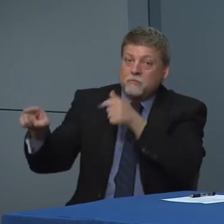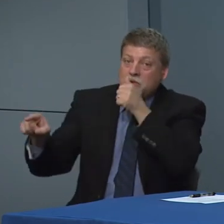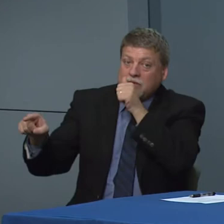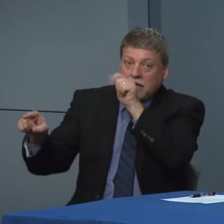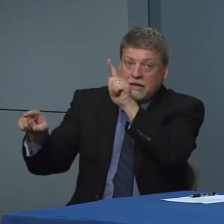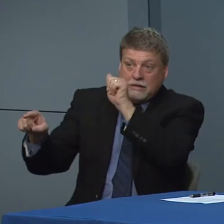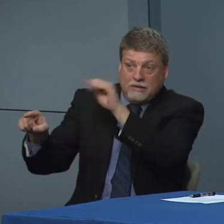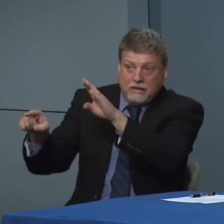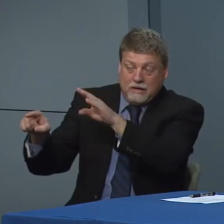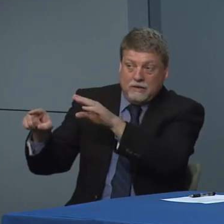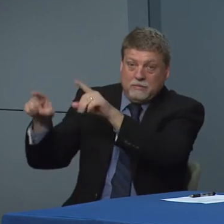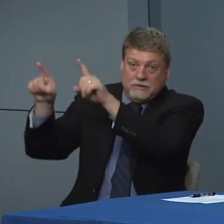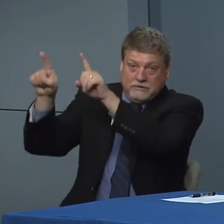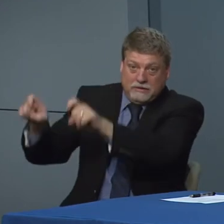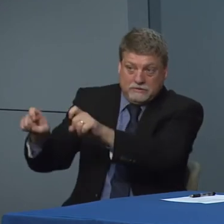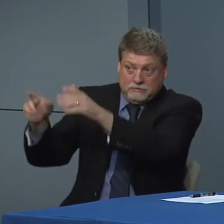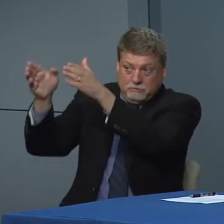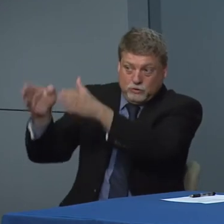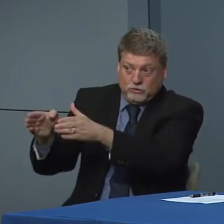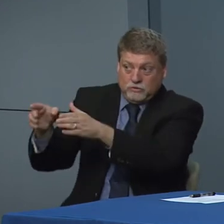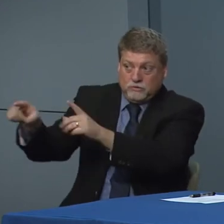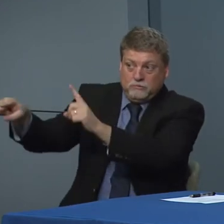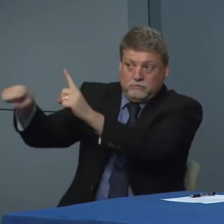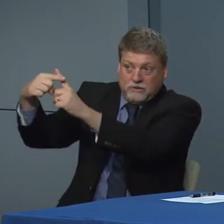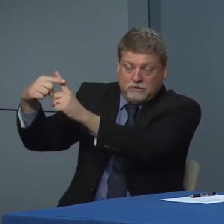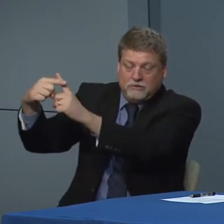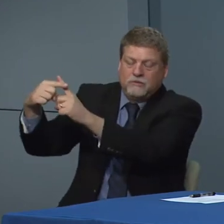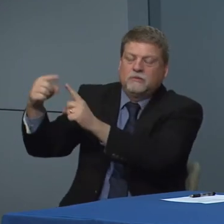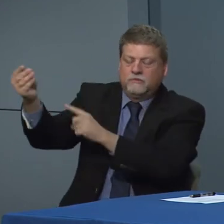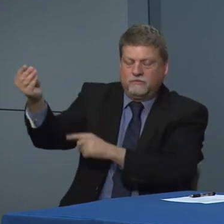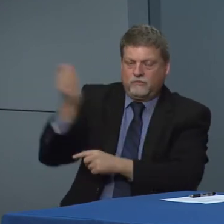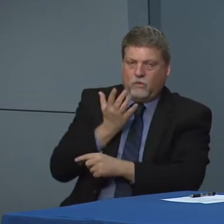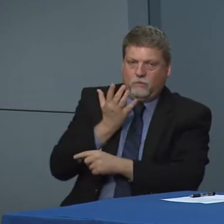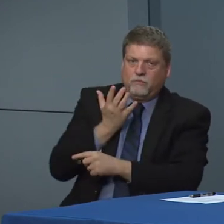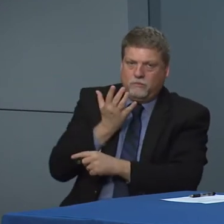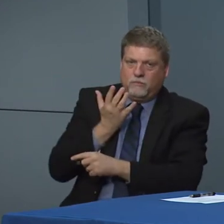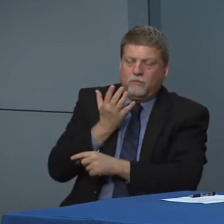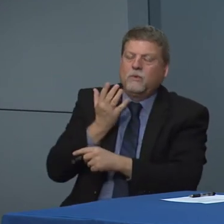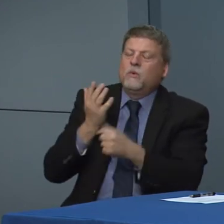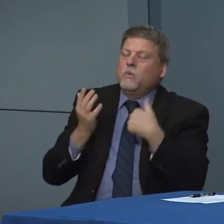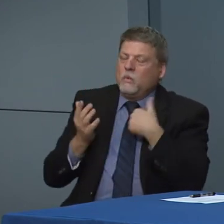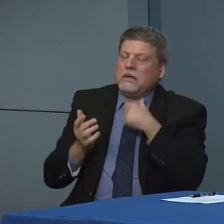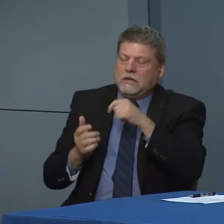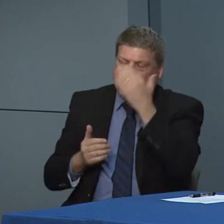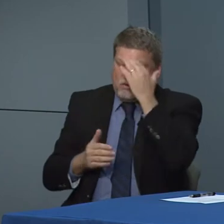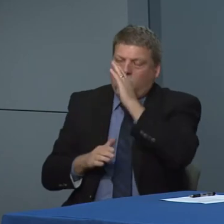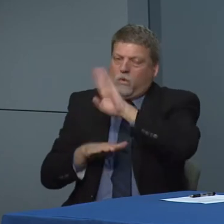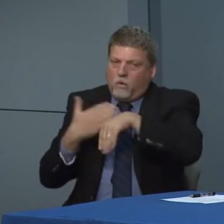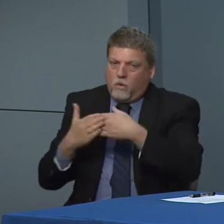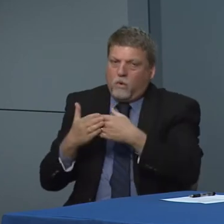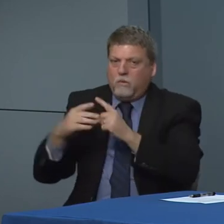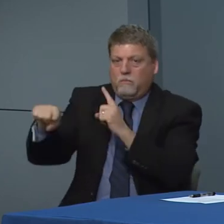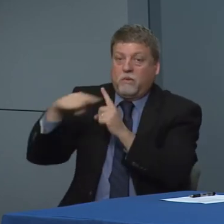positive then they are required to report that to us which is why we can be sure that we're tracking all of the positives.